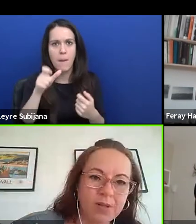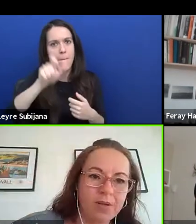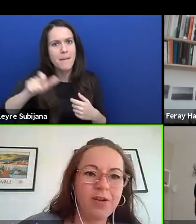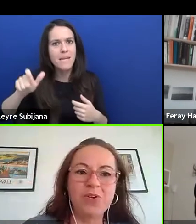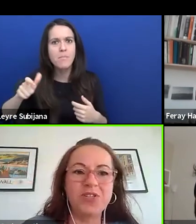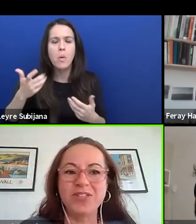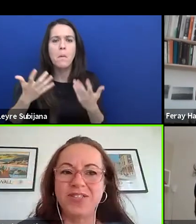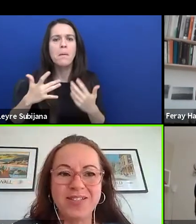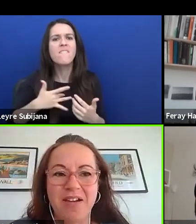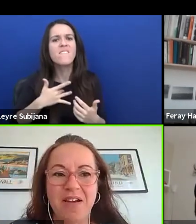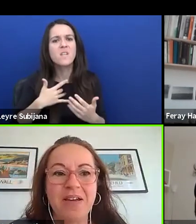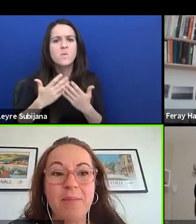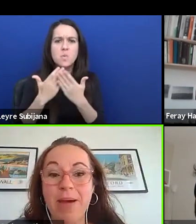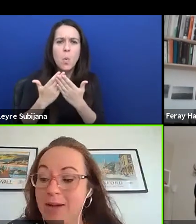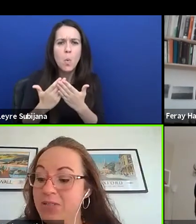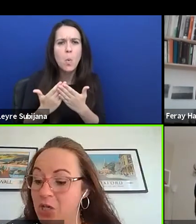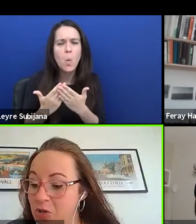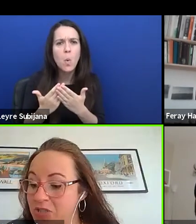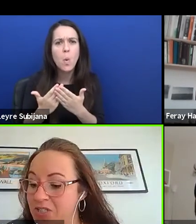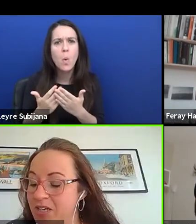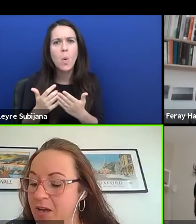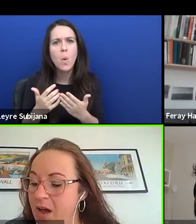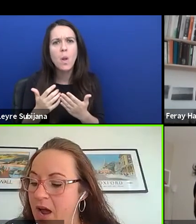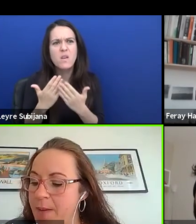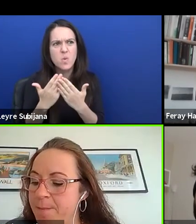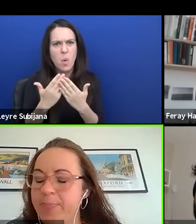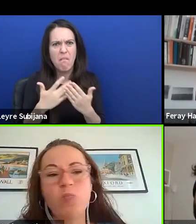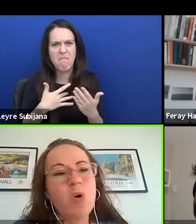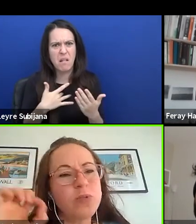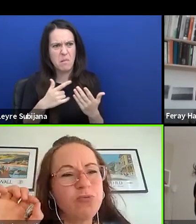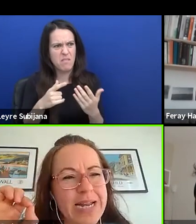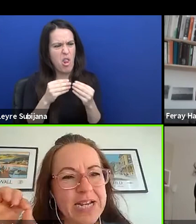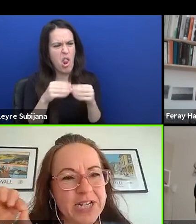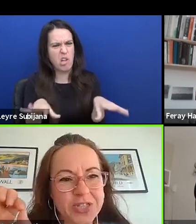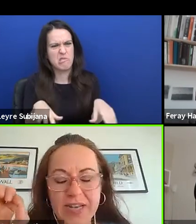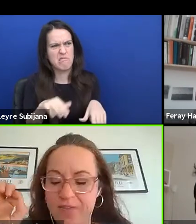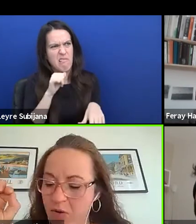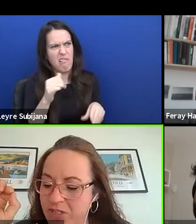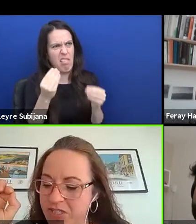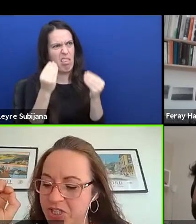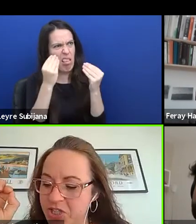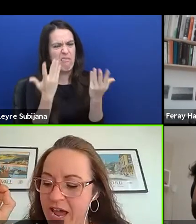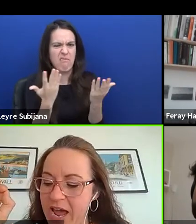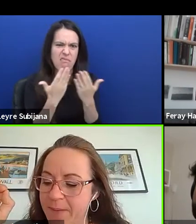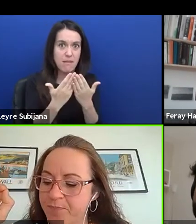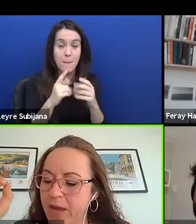were just perhaps lost. But what was really interesting that I wanted to share